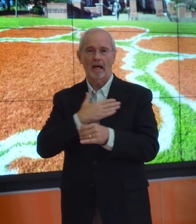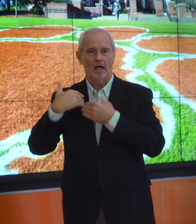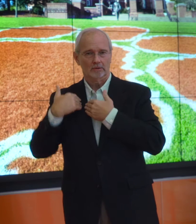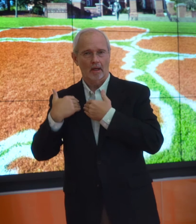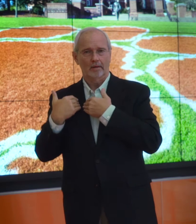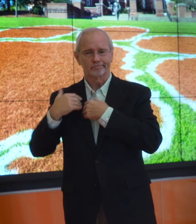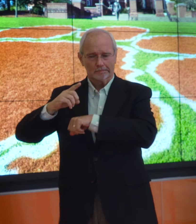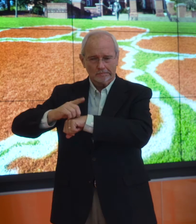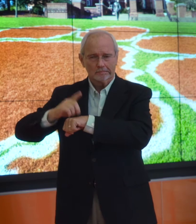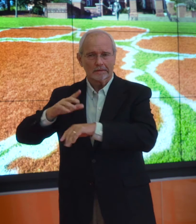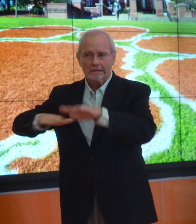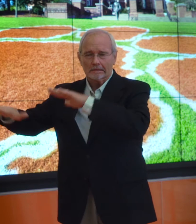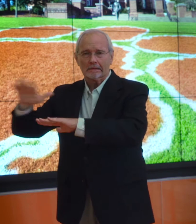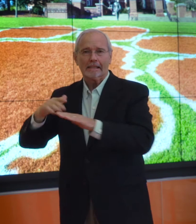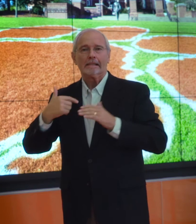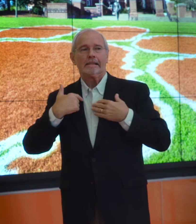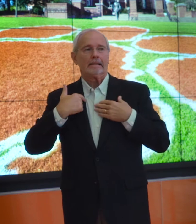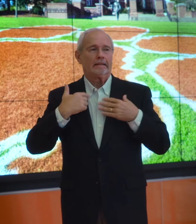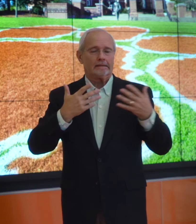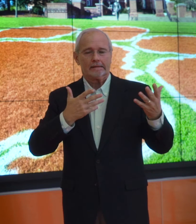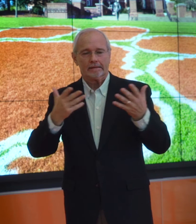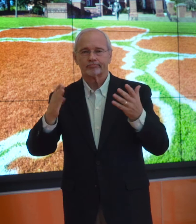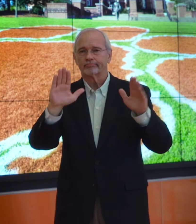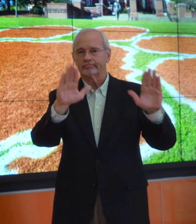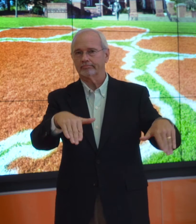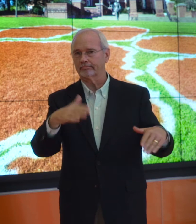Despite my responsibilities and duties at SCSDB,